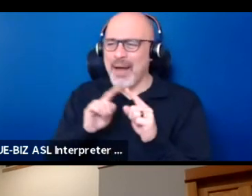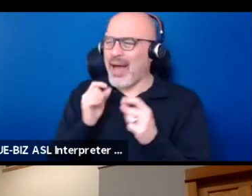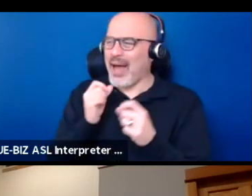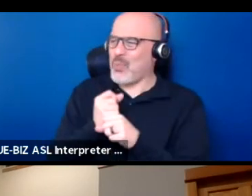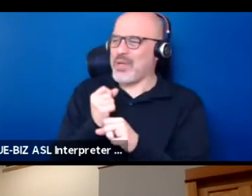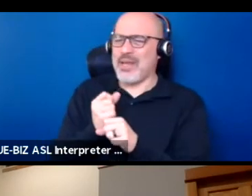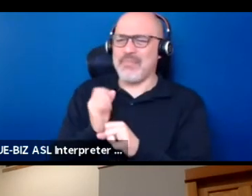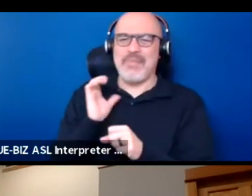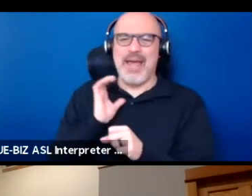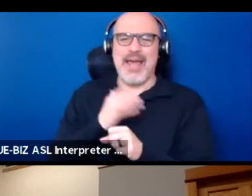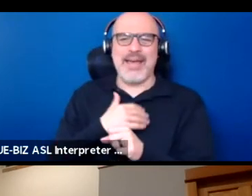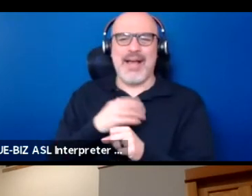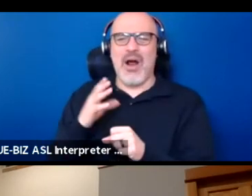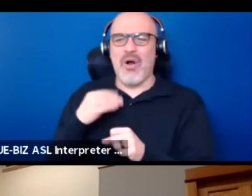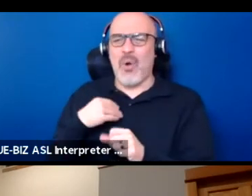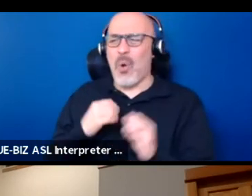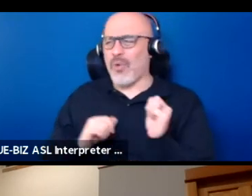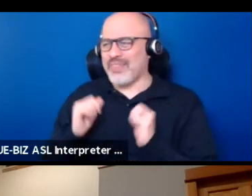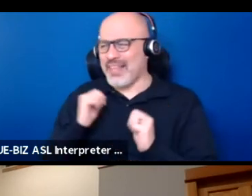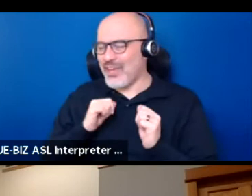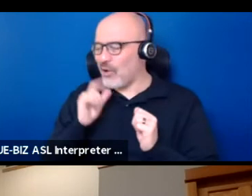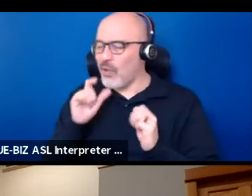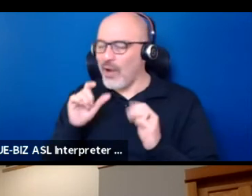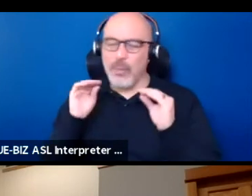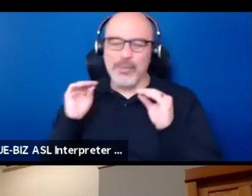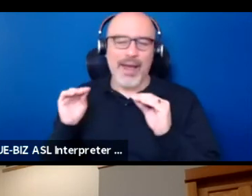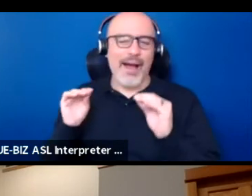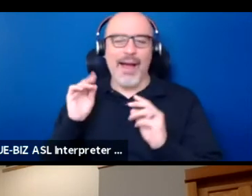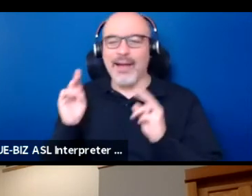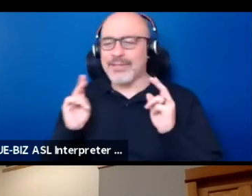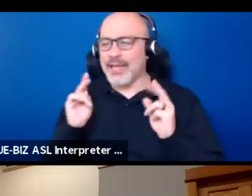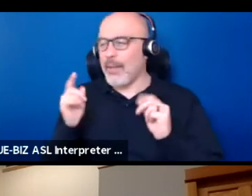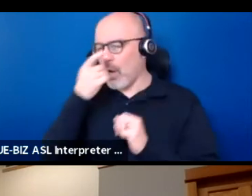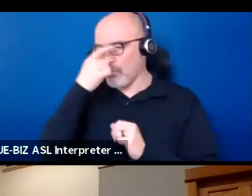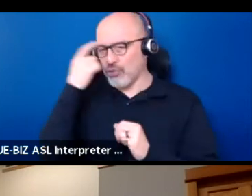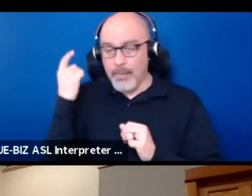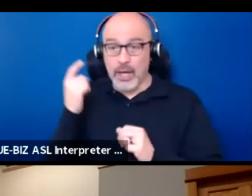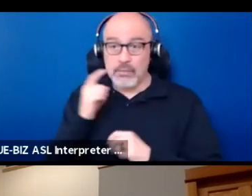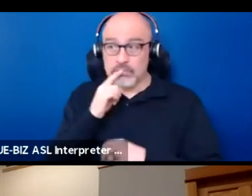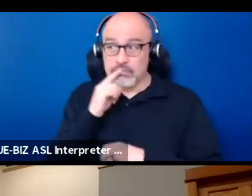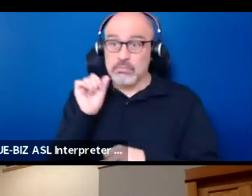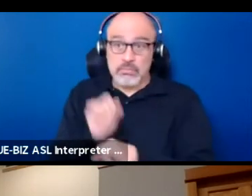that doesn't have to be about educating people about our trauma. It can literally be something